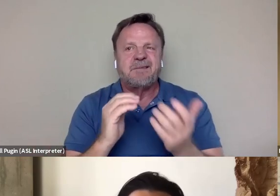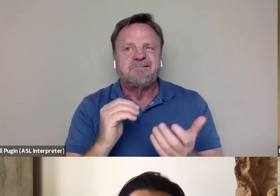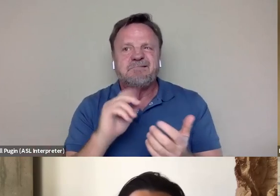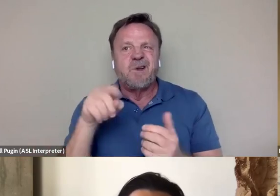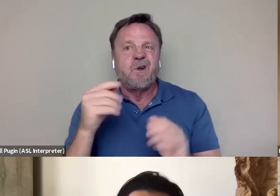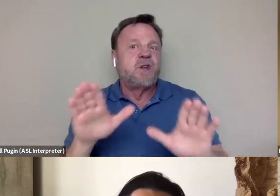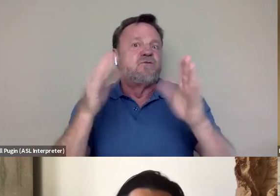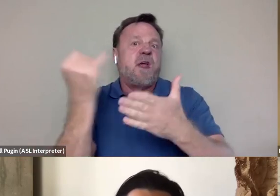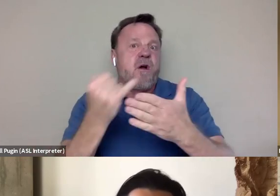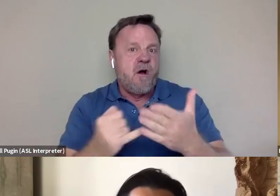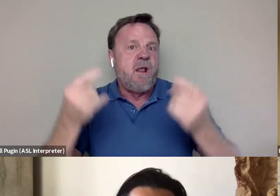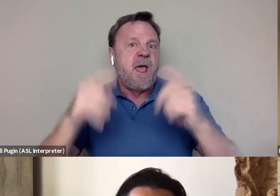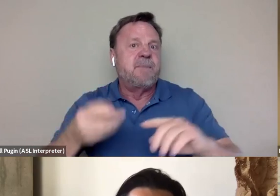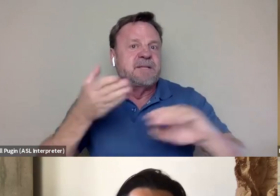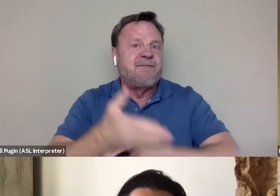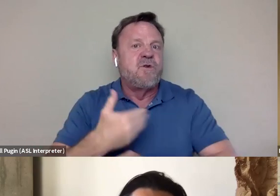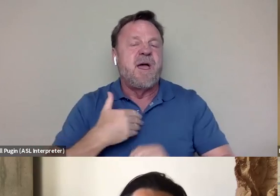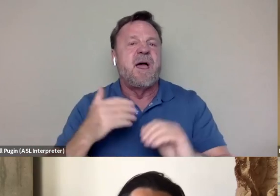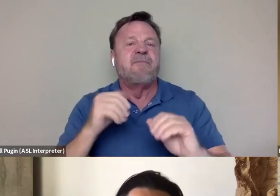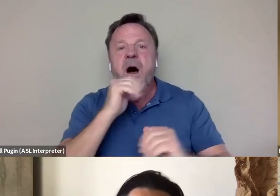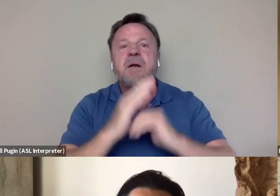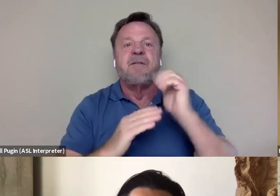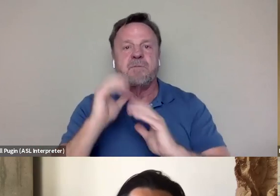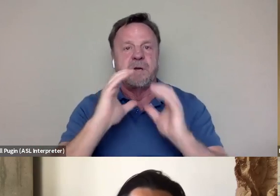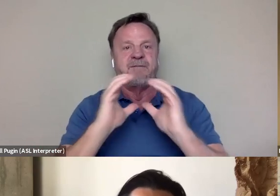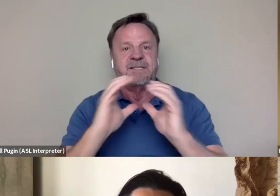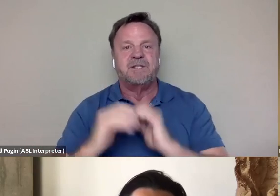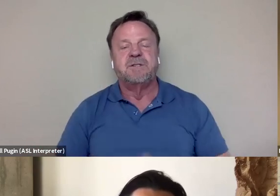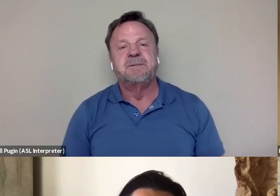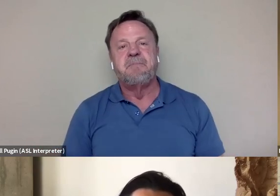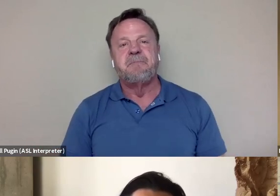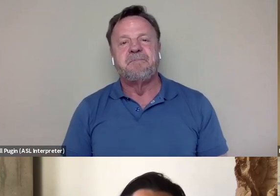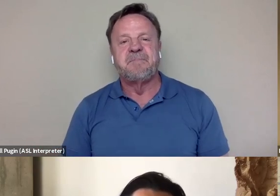comes from having these uncomfortable conversations. Well off of that,